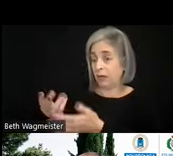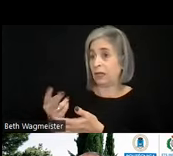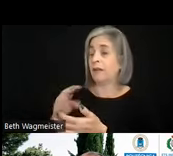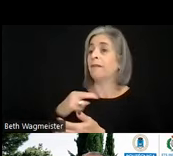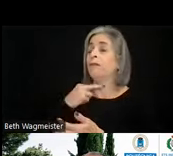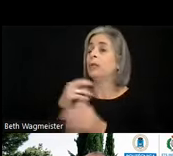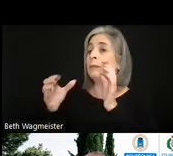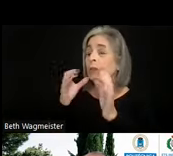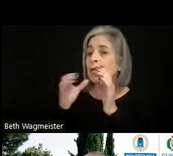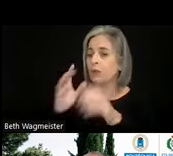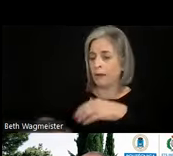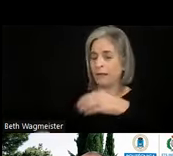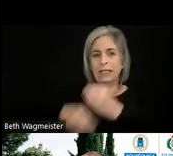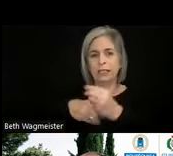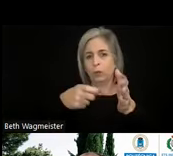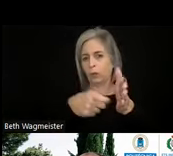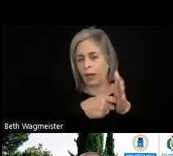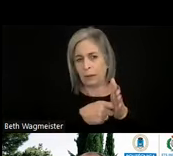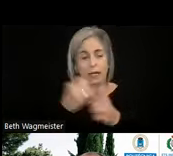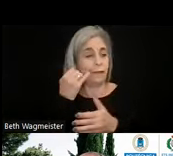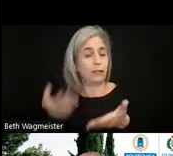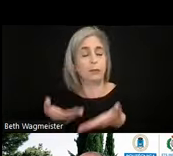then you have additional requirements. If it's providing video capabilities, then